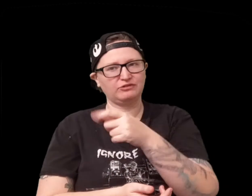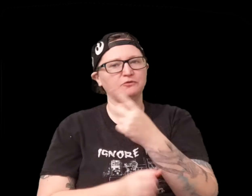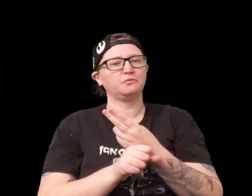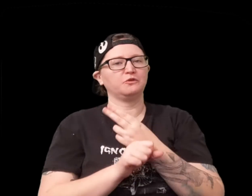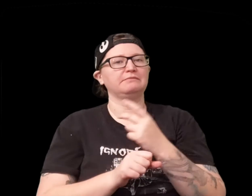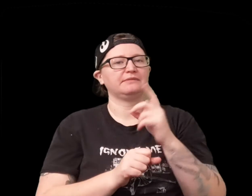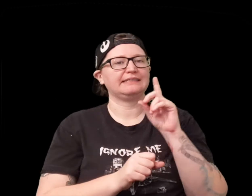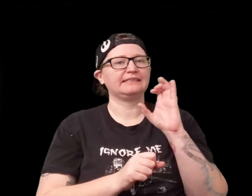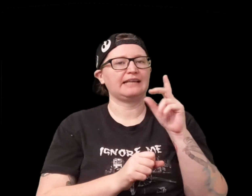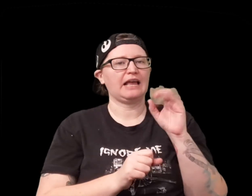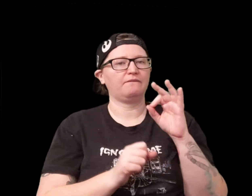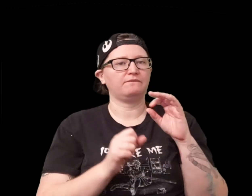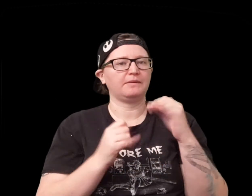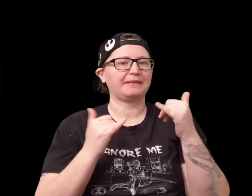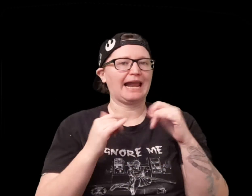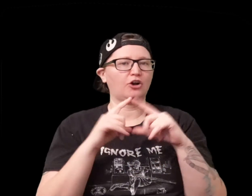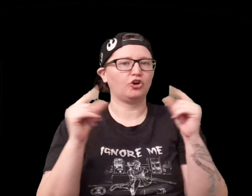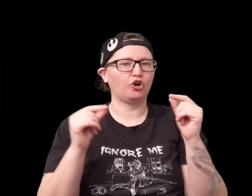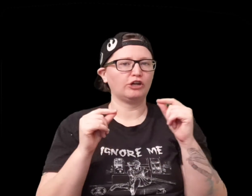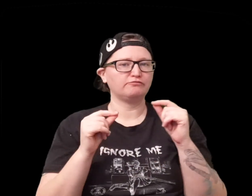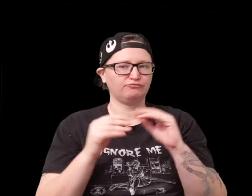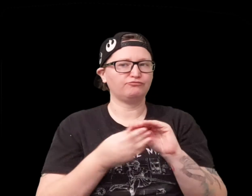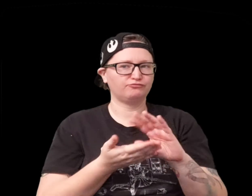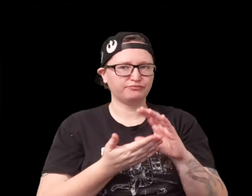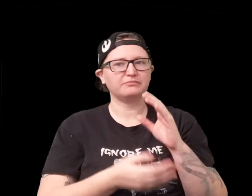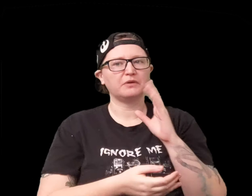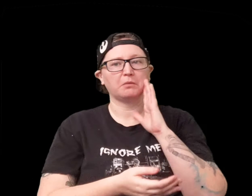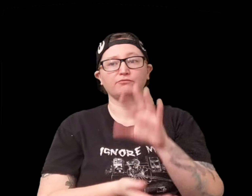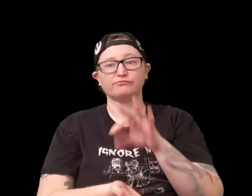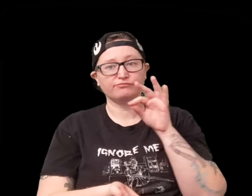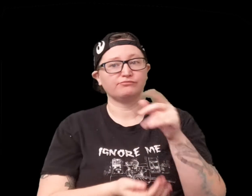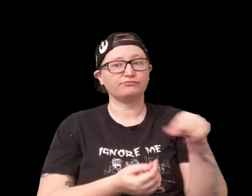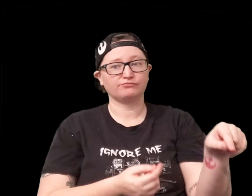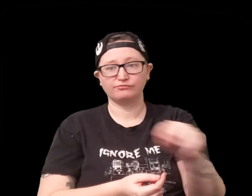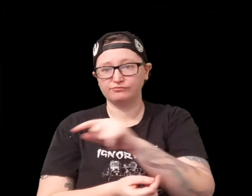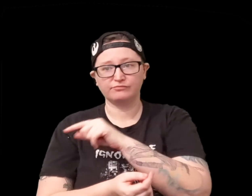one thing that I thought was interesting is they utilize a deck of playing cards so each